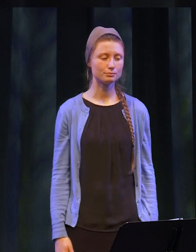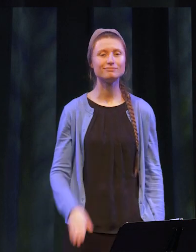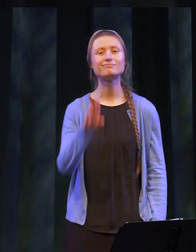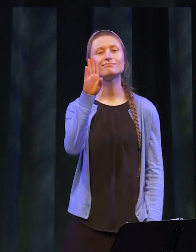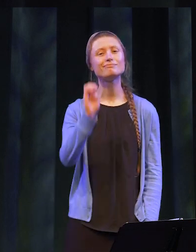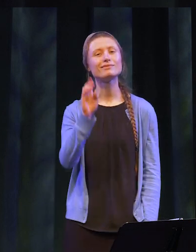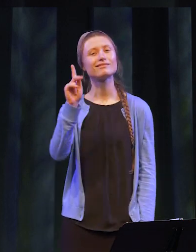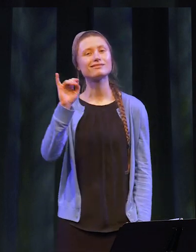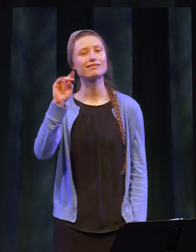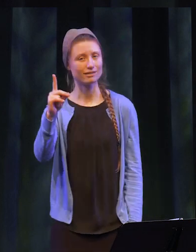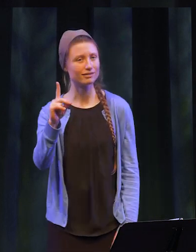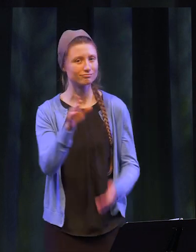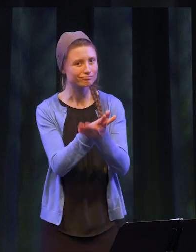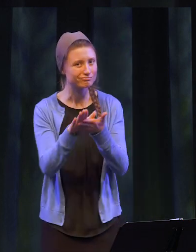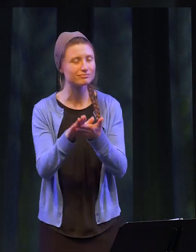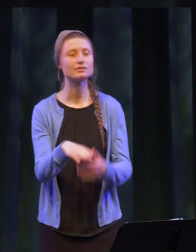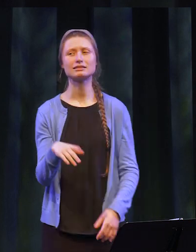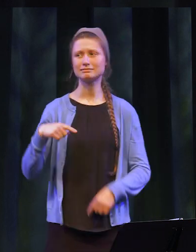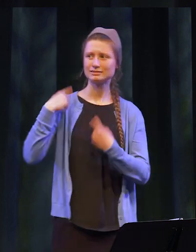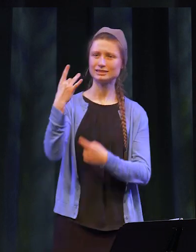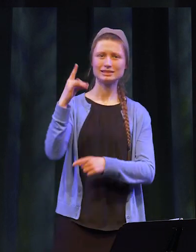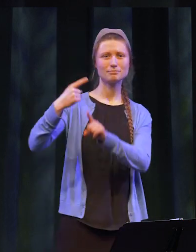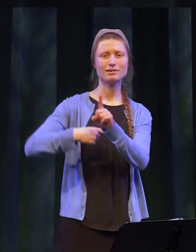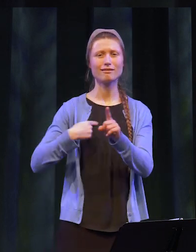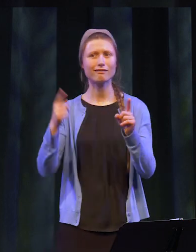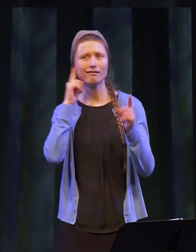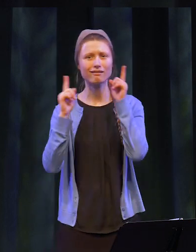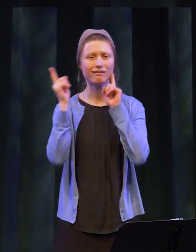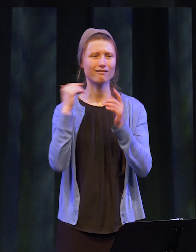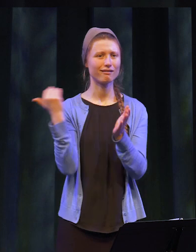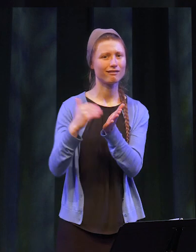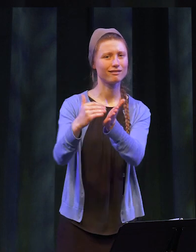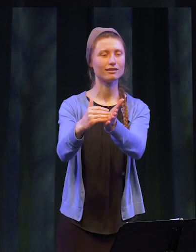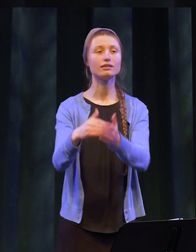Be kind. Over the last 18 months, I have heard that phrase over and over again. We hear the